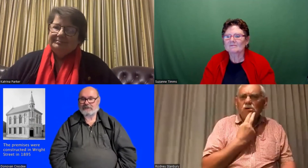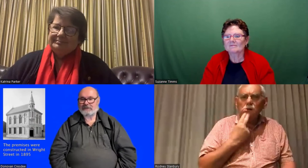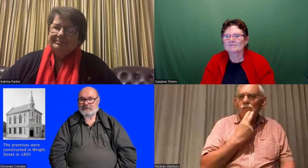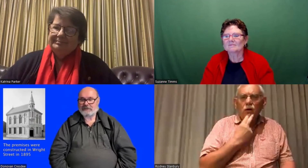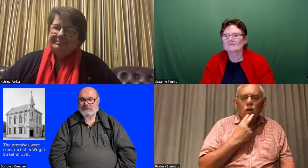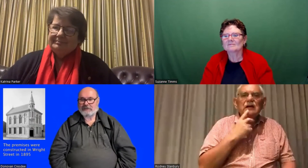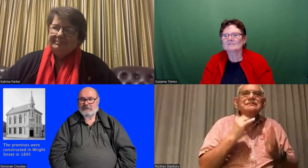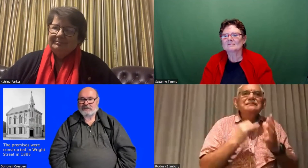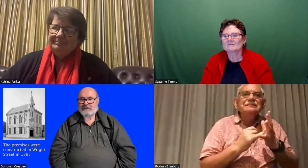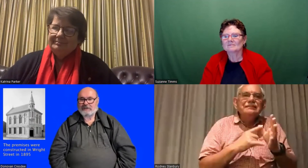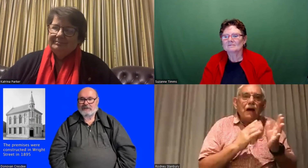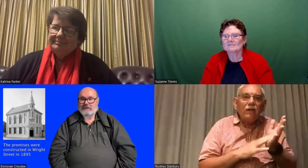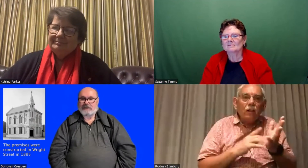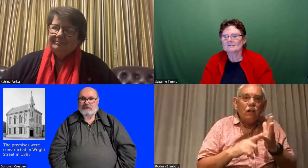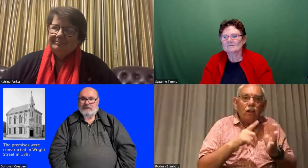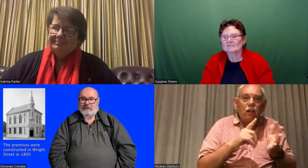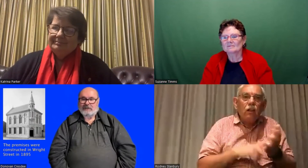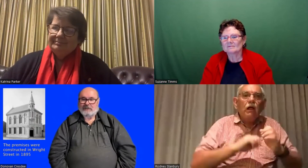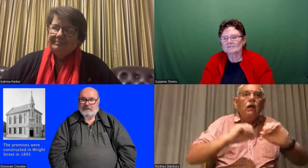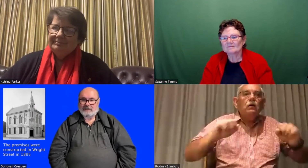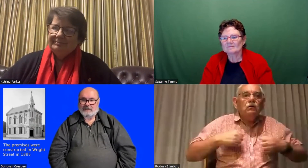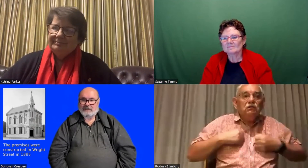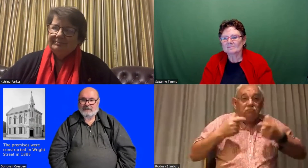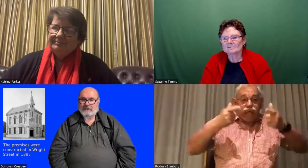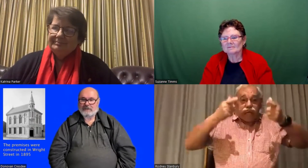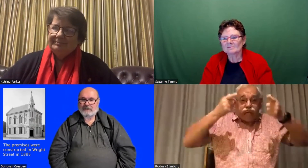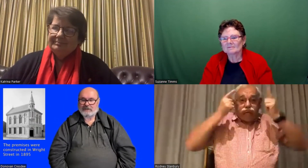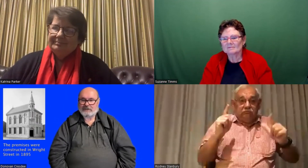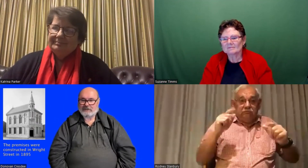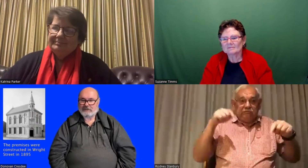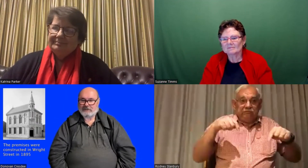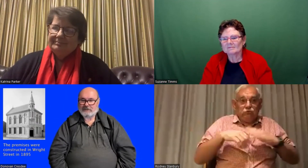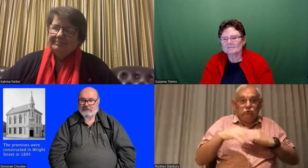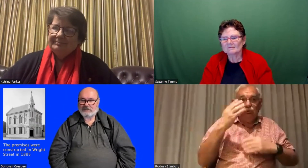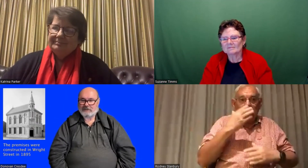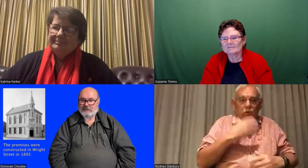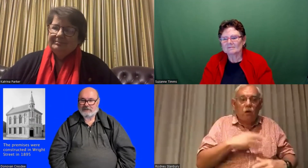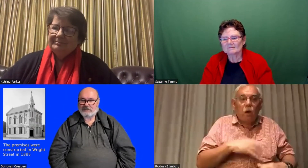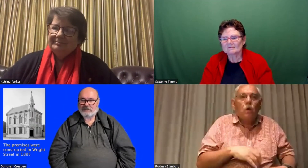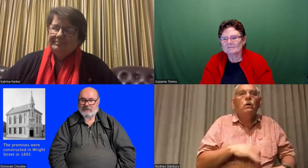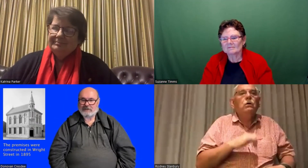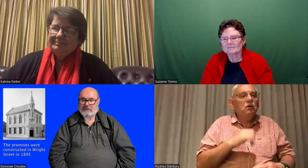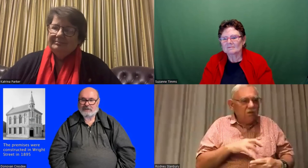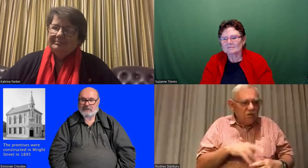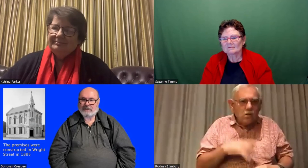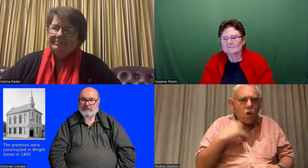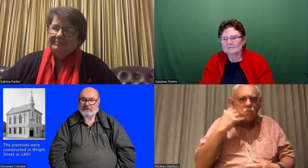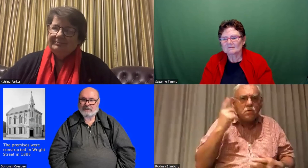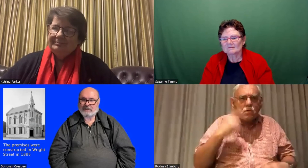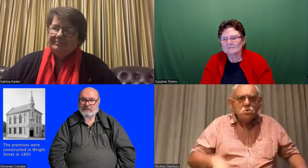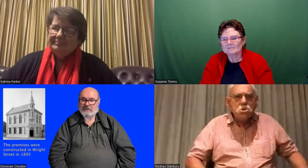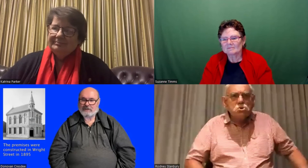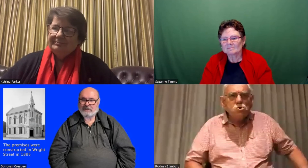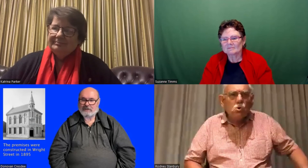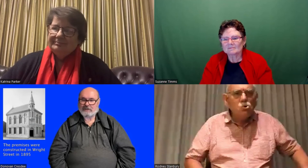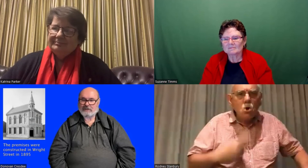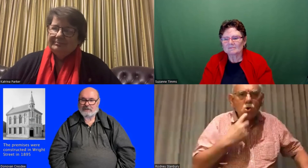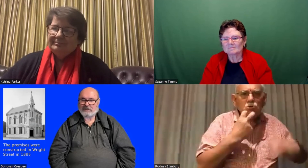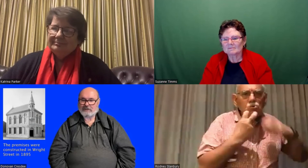get in trouble. Samuel was the principal at the school and he would always walk around